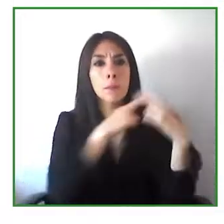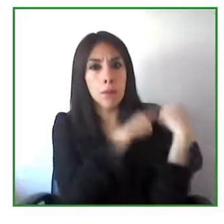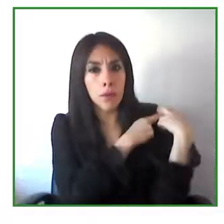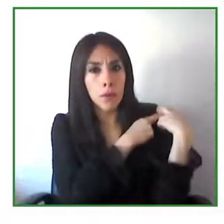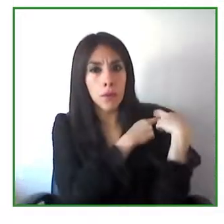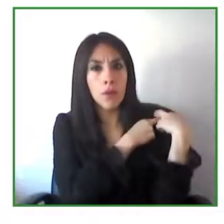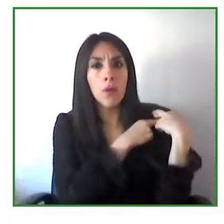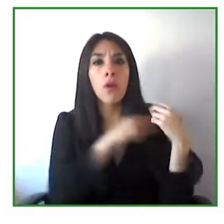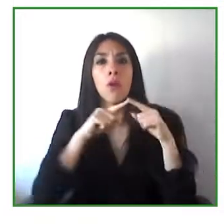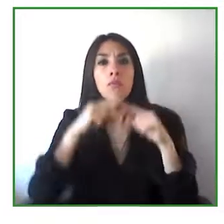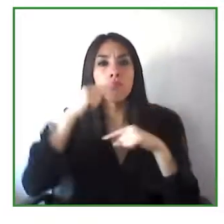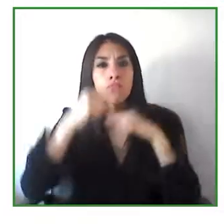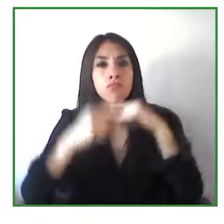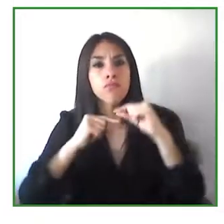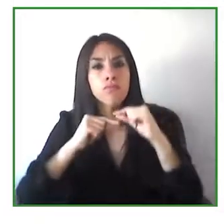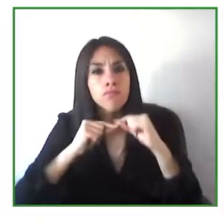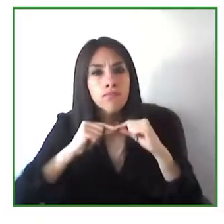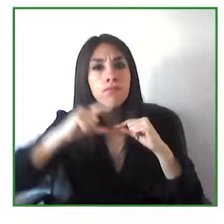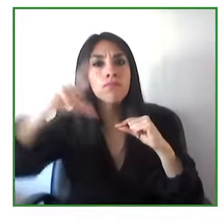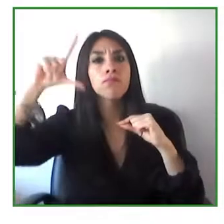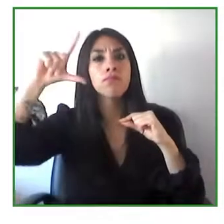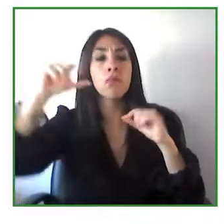offering training and certification professional certification